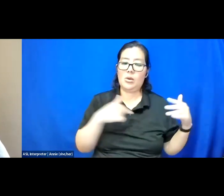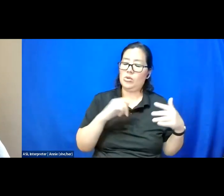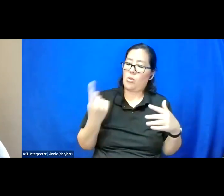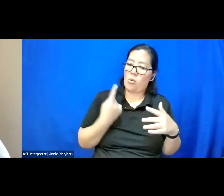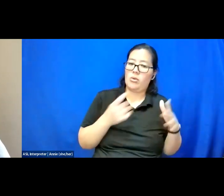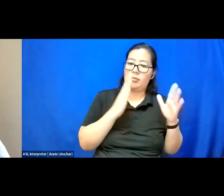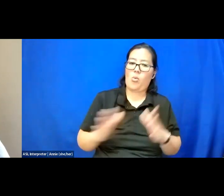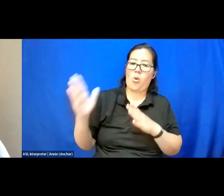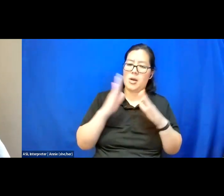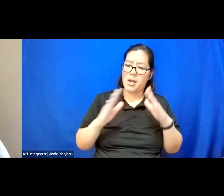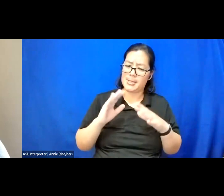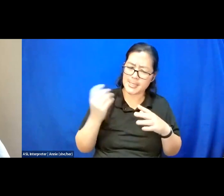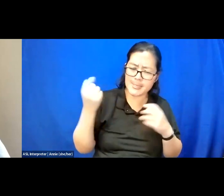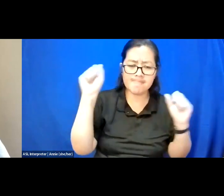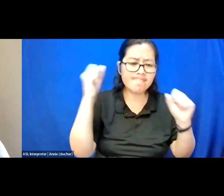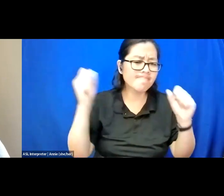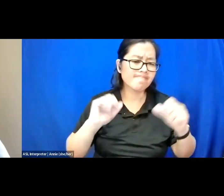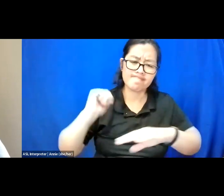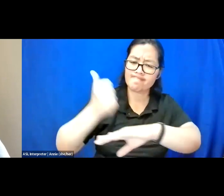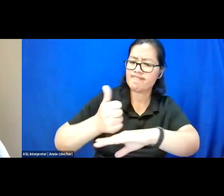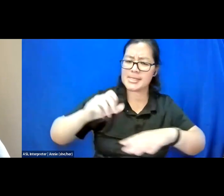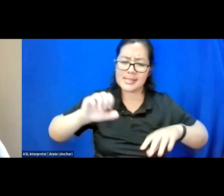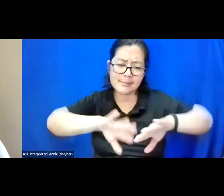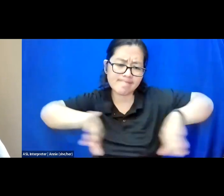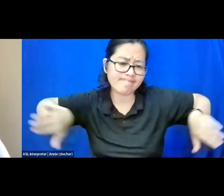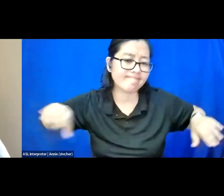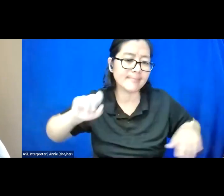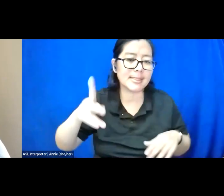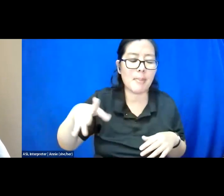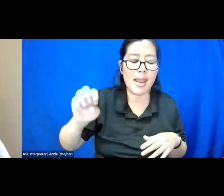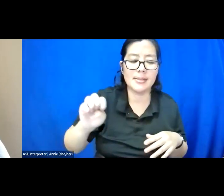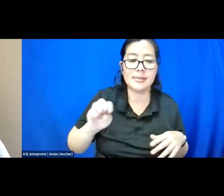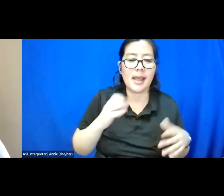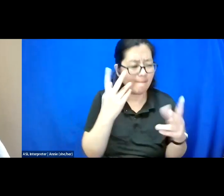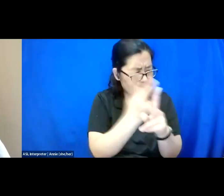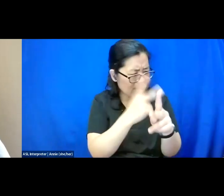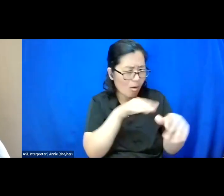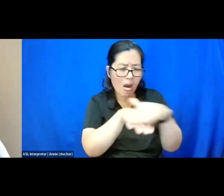to make space and figure out accommodations for folks intentionally,